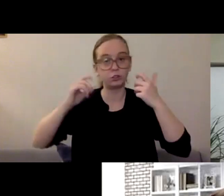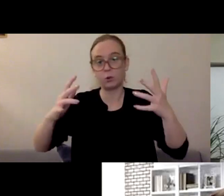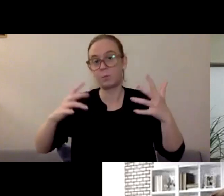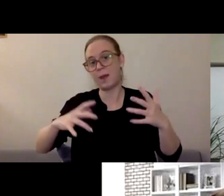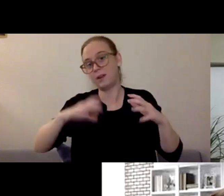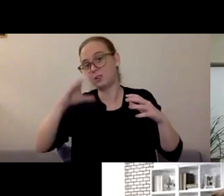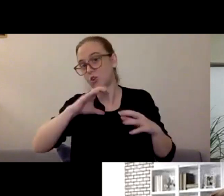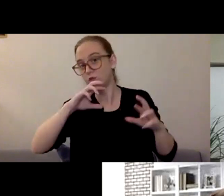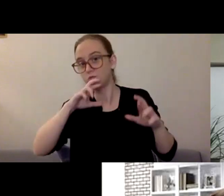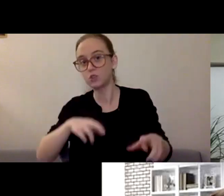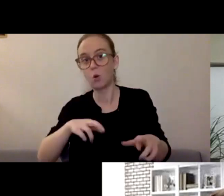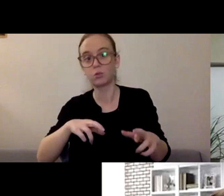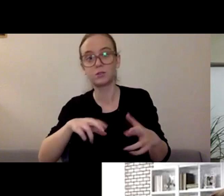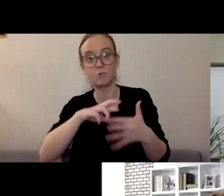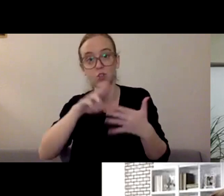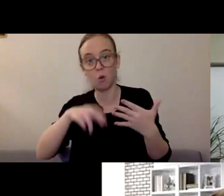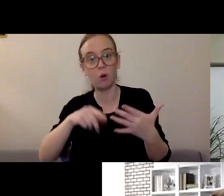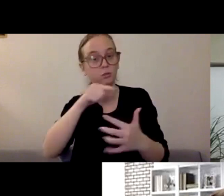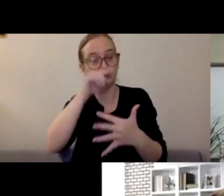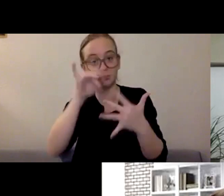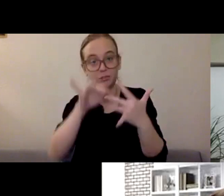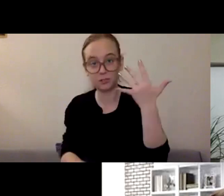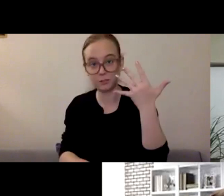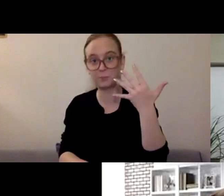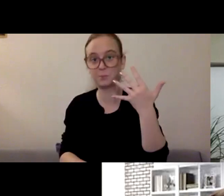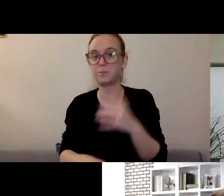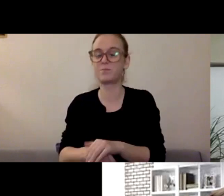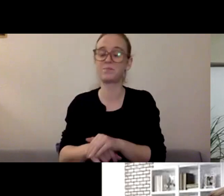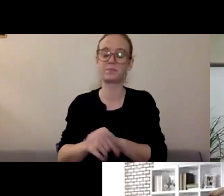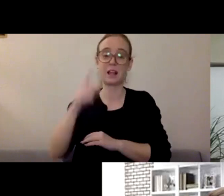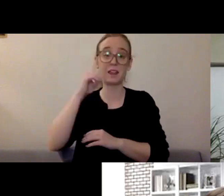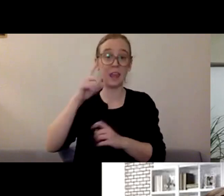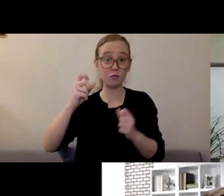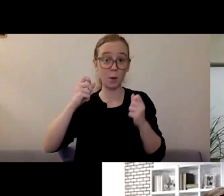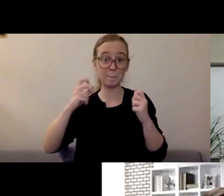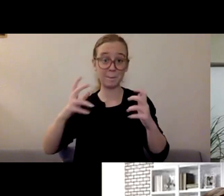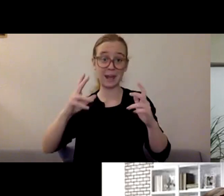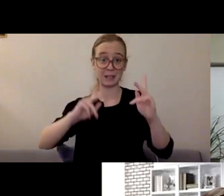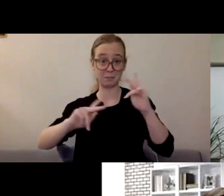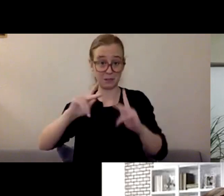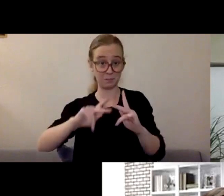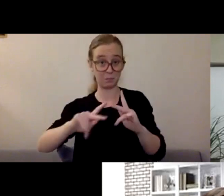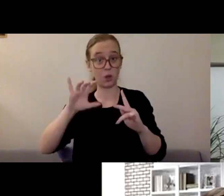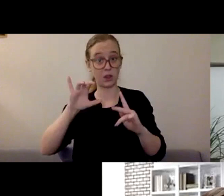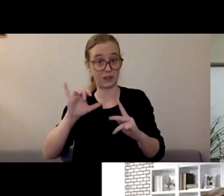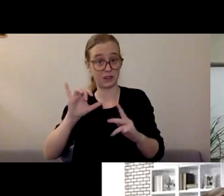So I think for a lot of folks, that amount of knowledge can be just as overwhelming